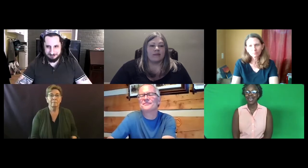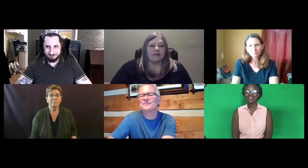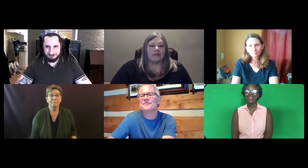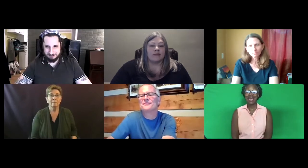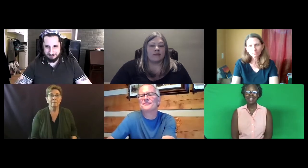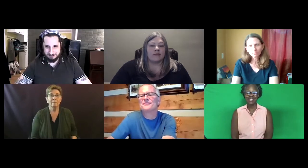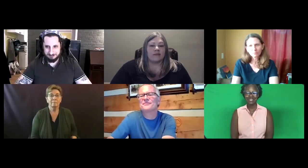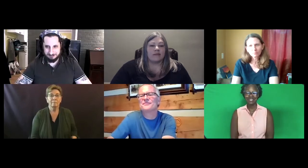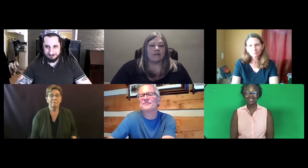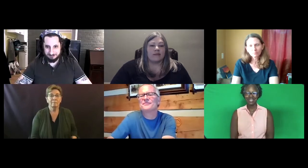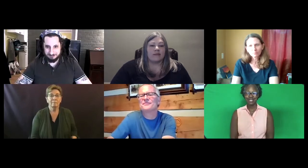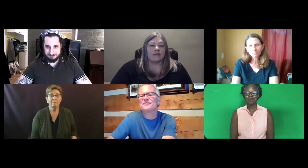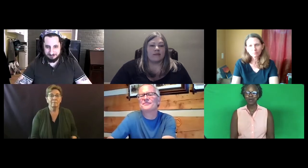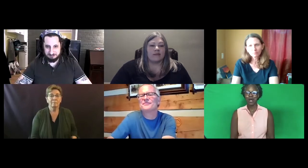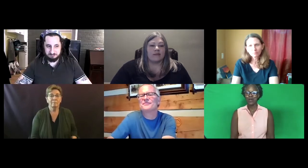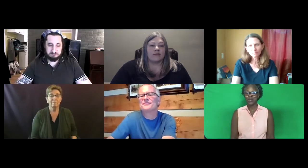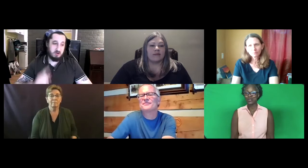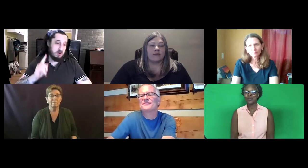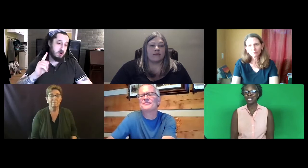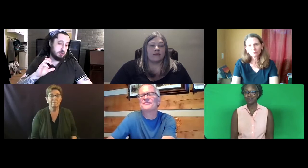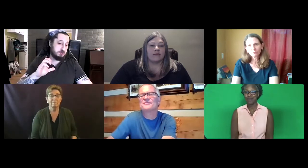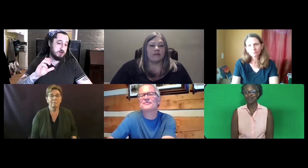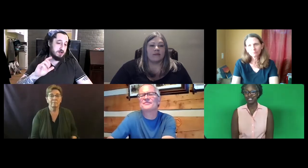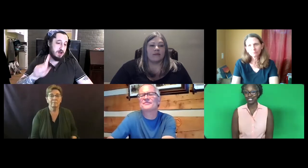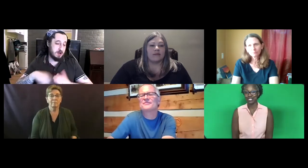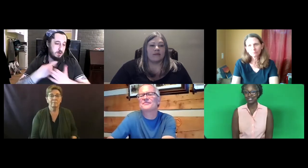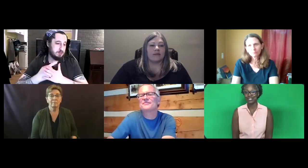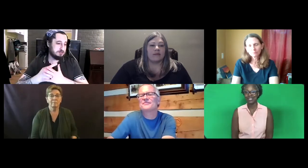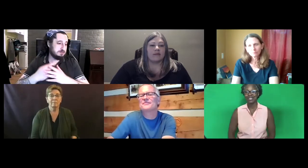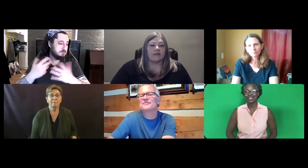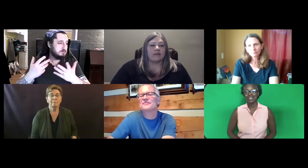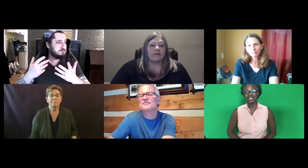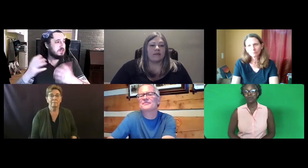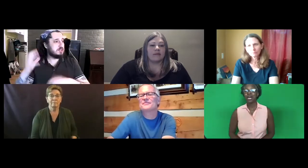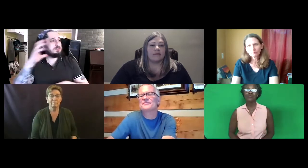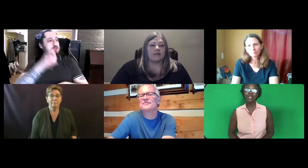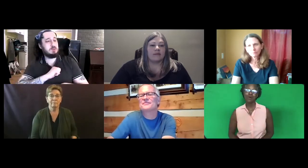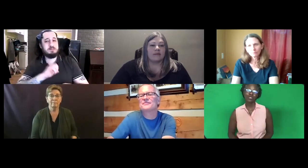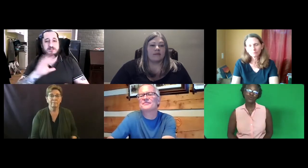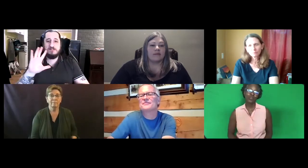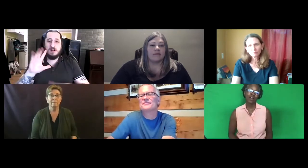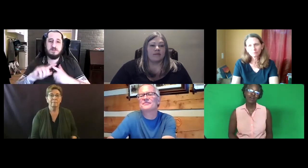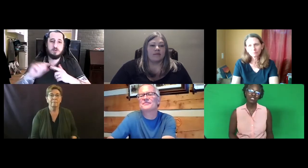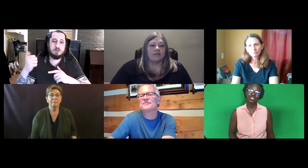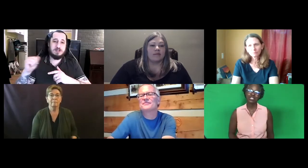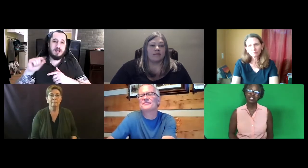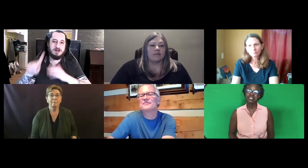And then analyzing the data from all those 100 conversations. So 100 hours worth of conversation.